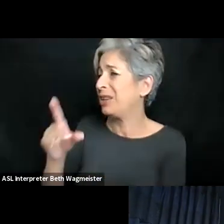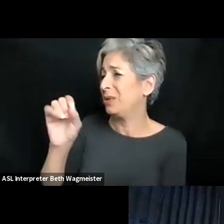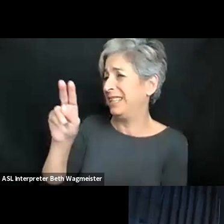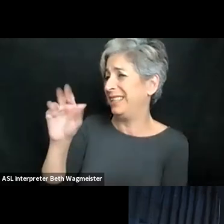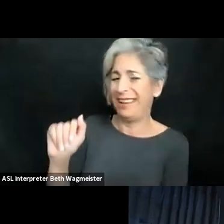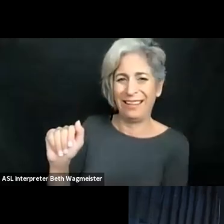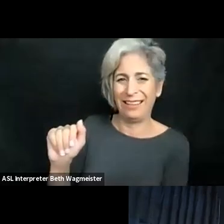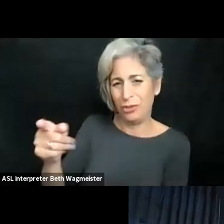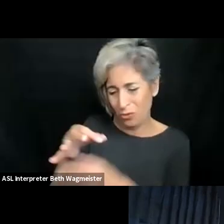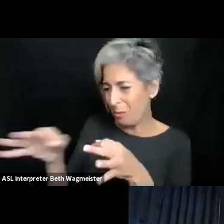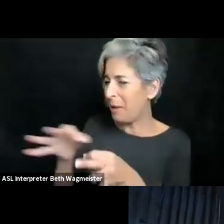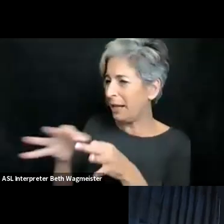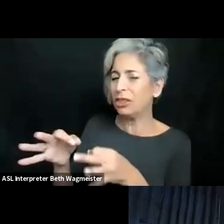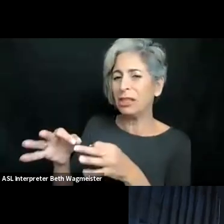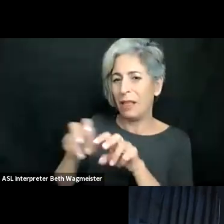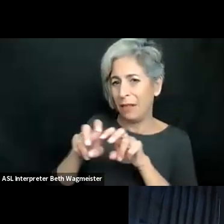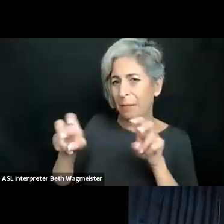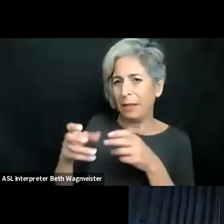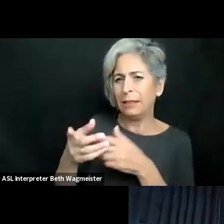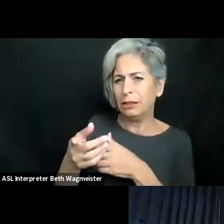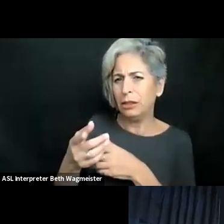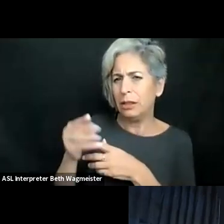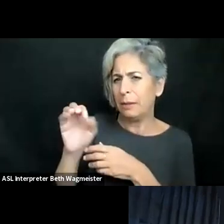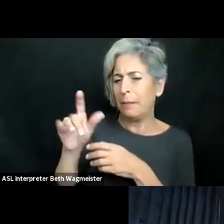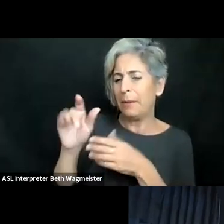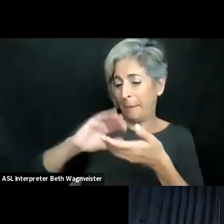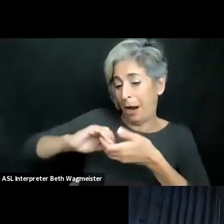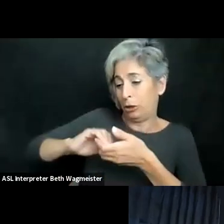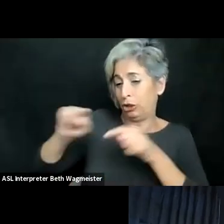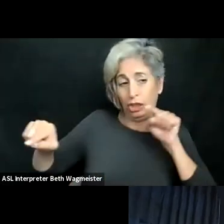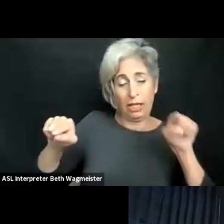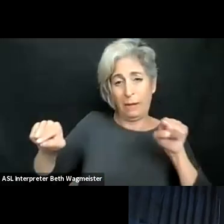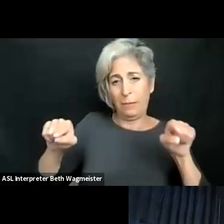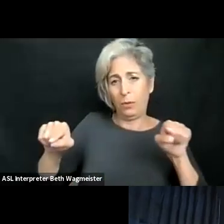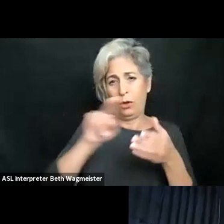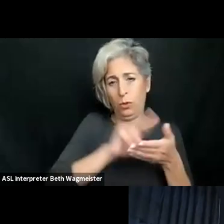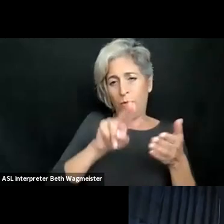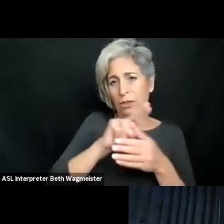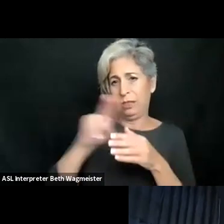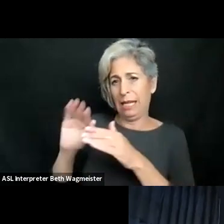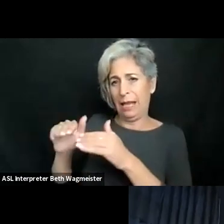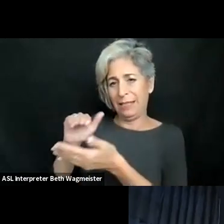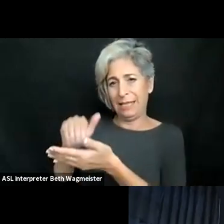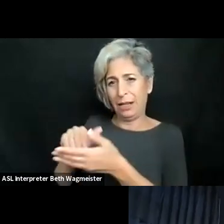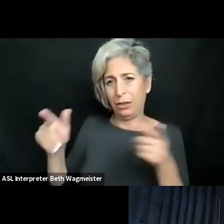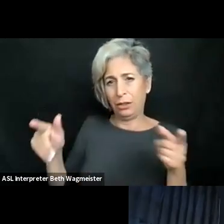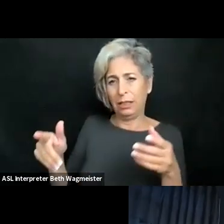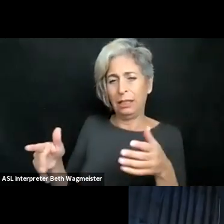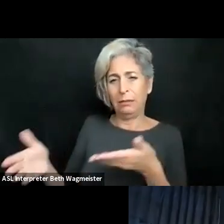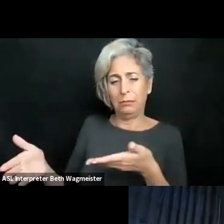degree. >> ALEJANDRO RODRIGUEZ ASCASO: T hank you. You